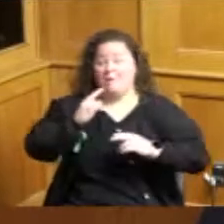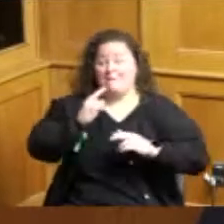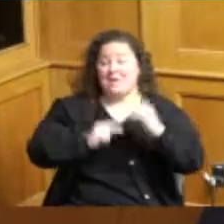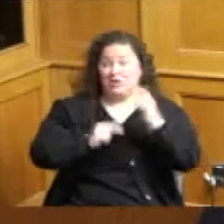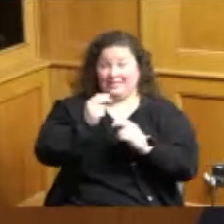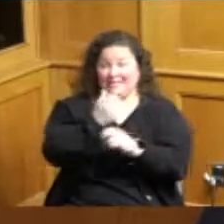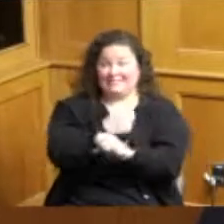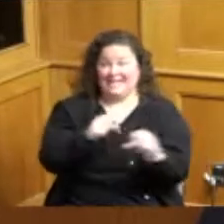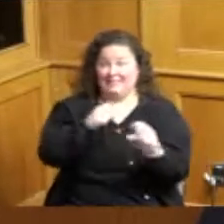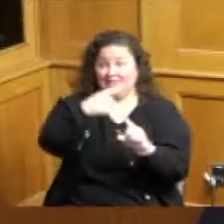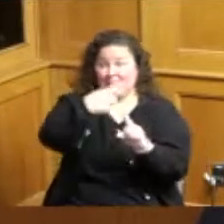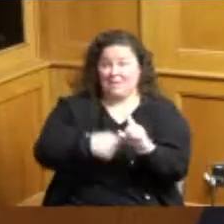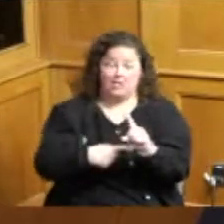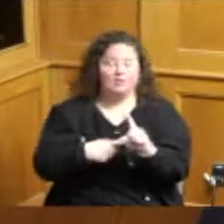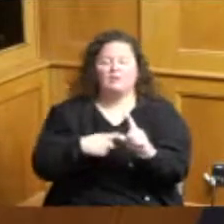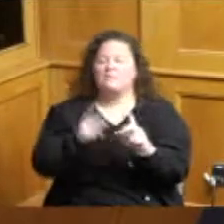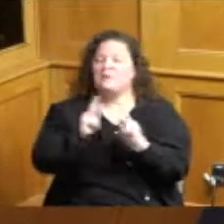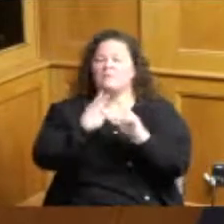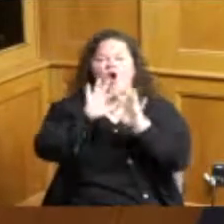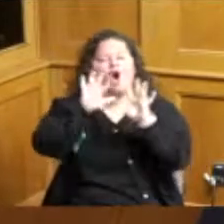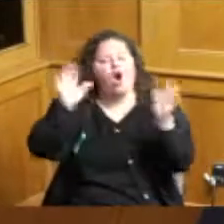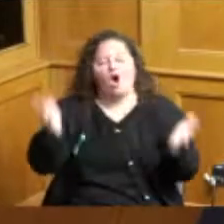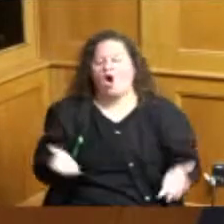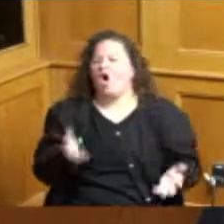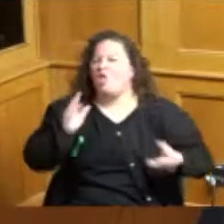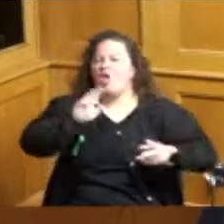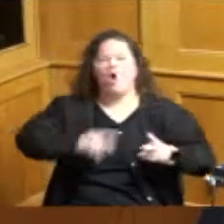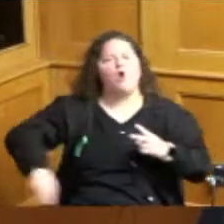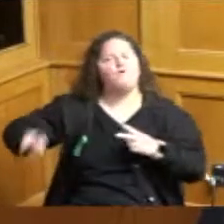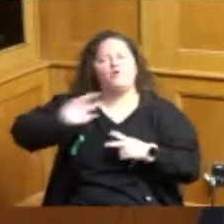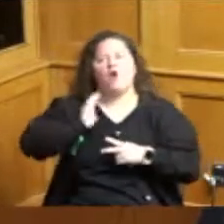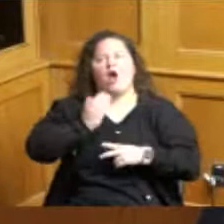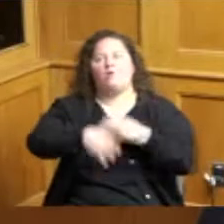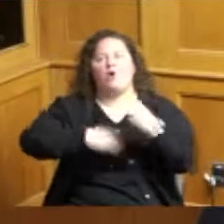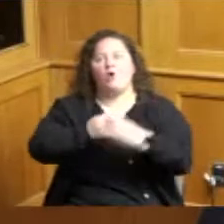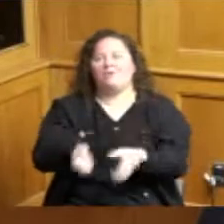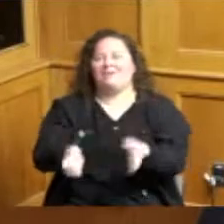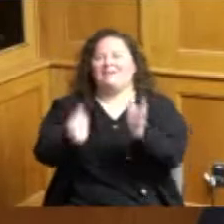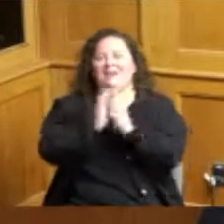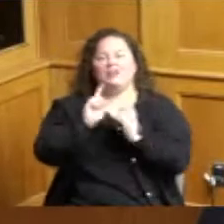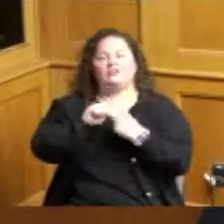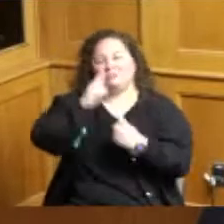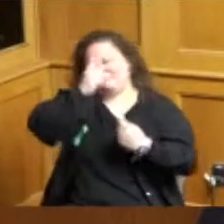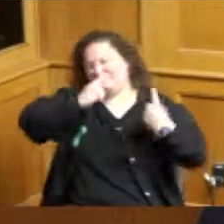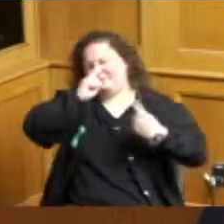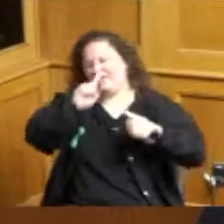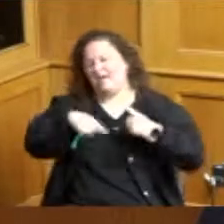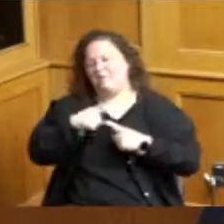people all over the world are asked to consider the commitment to improve building safety